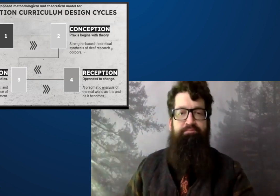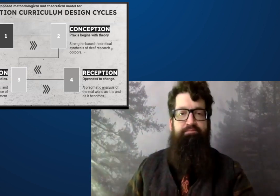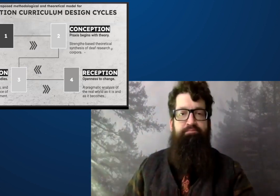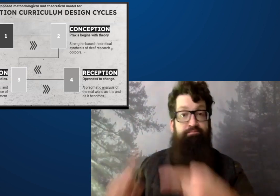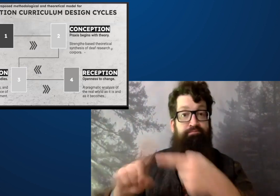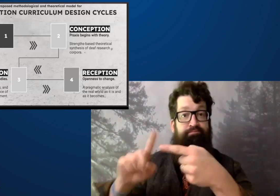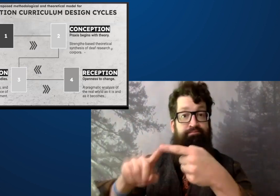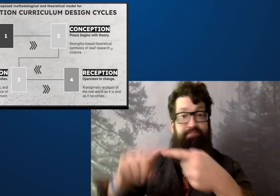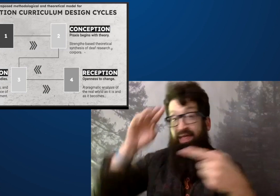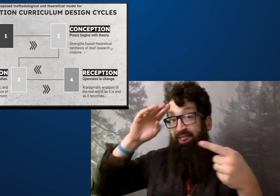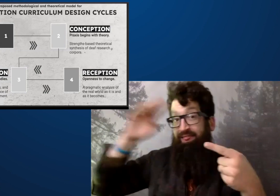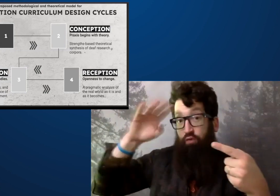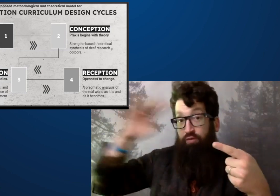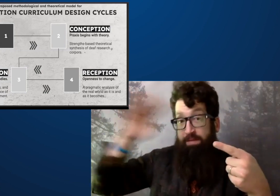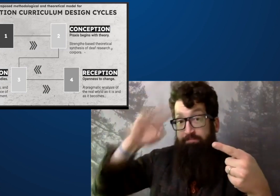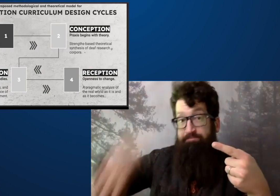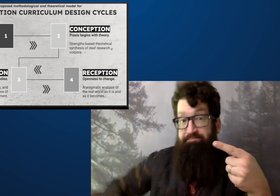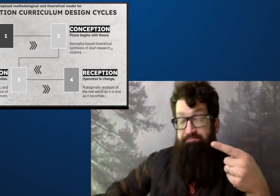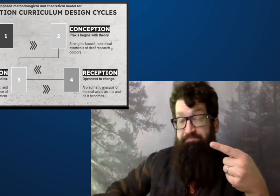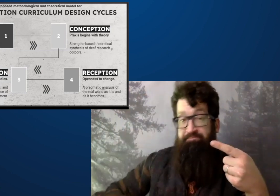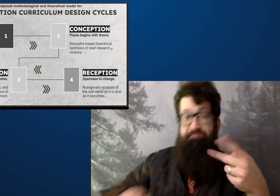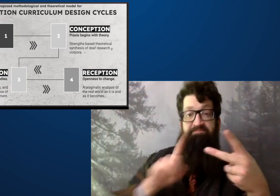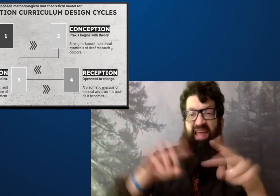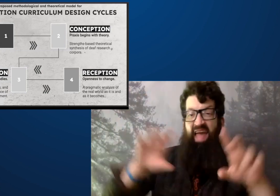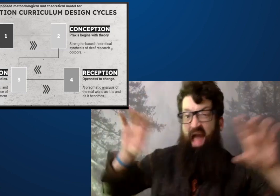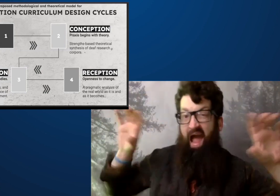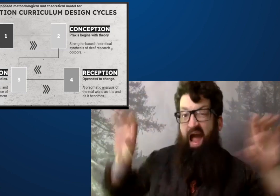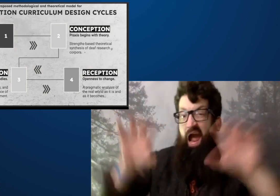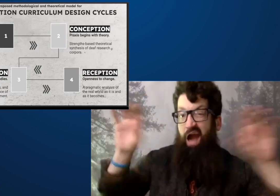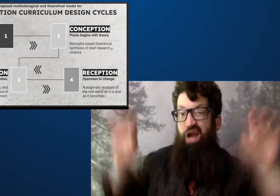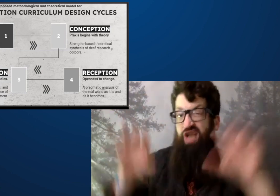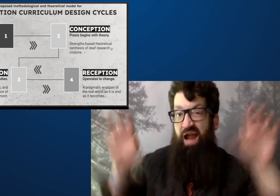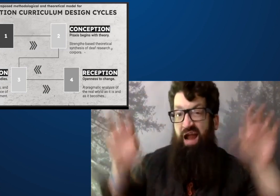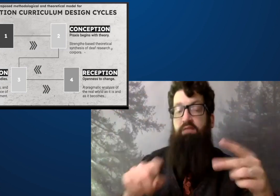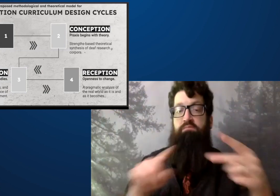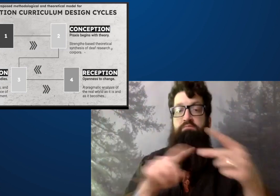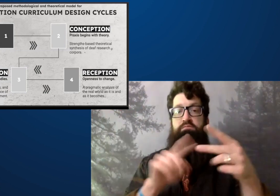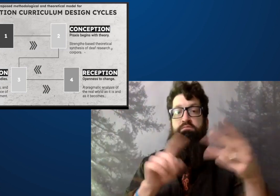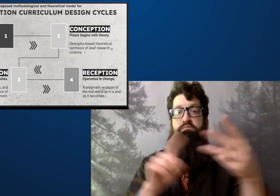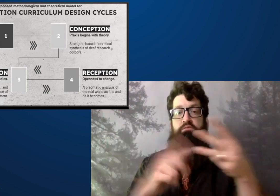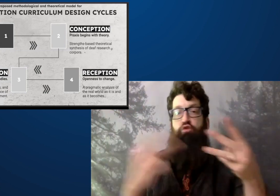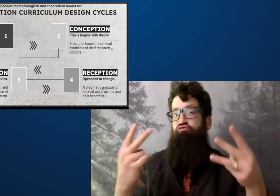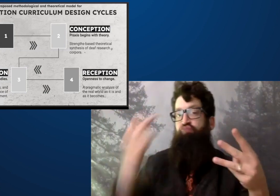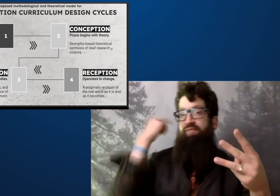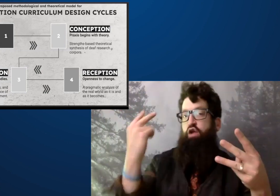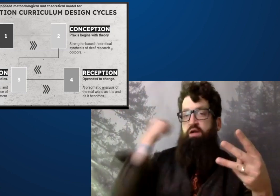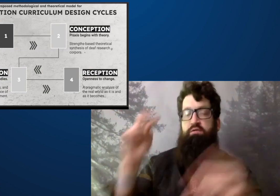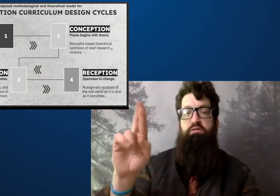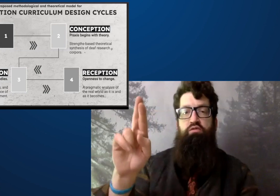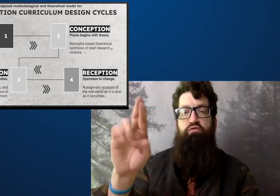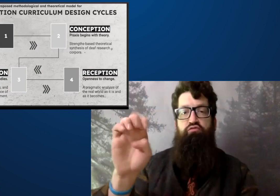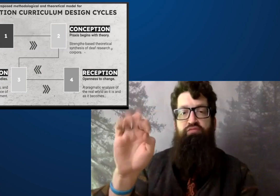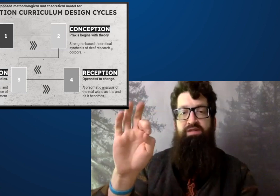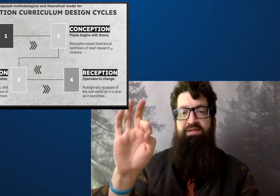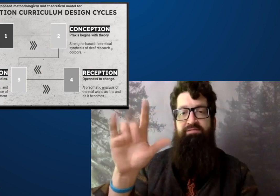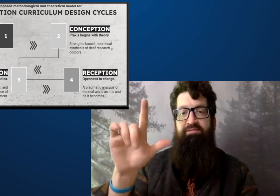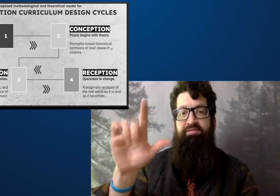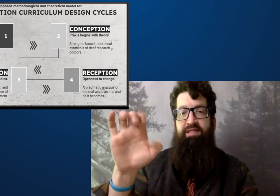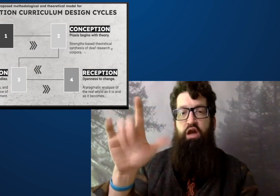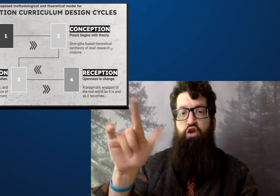It is also cyclical. It involves theory, action,